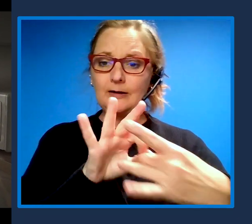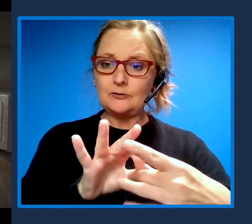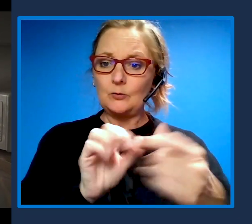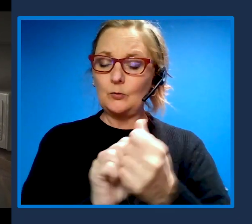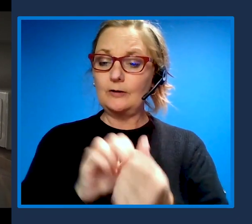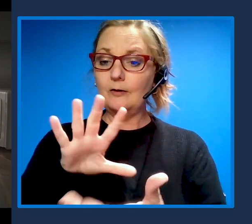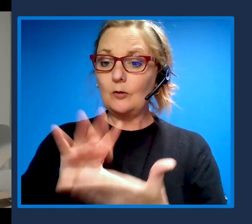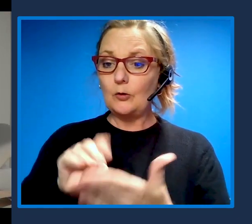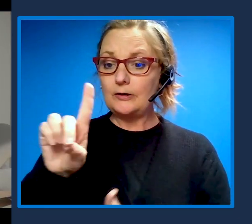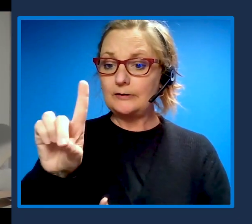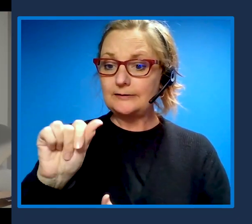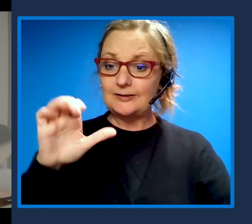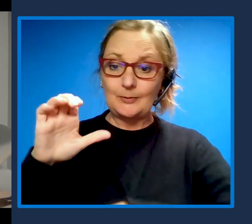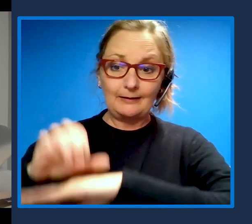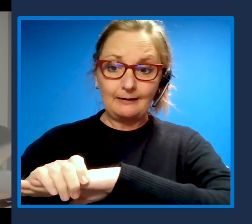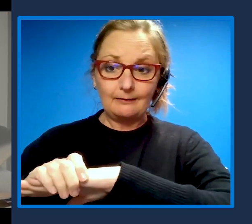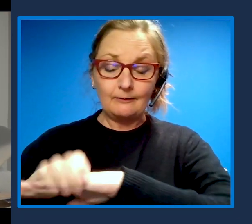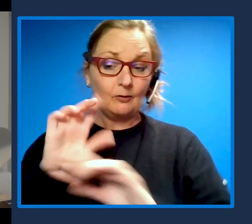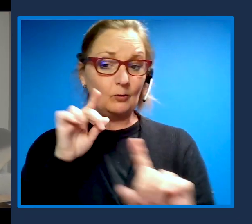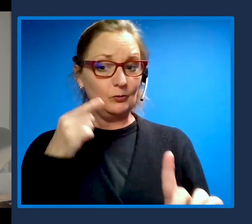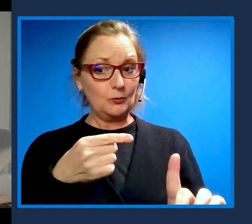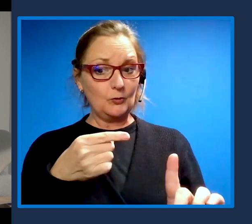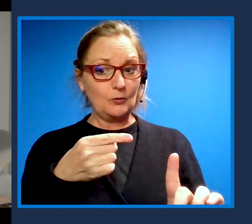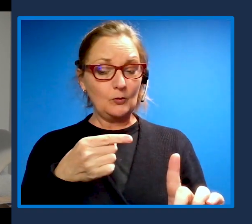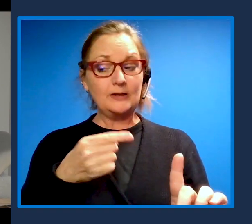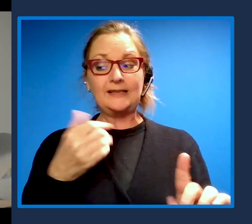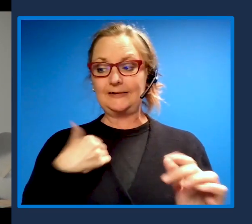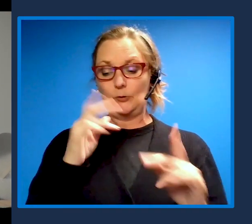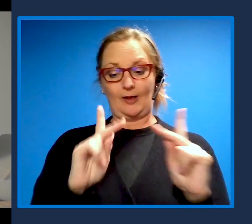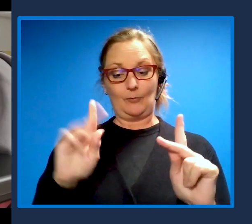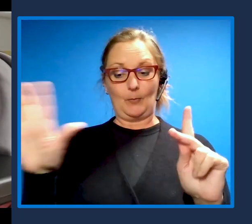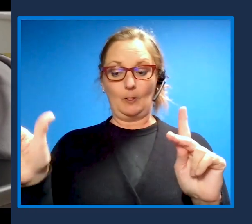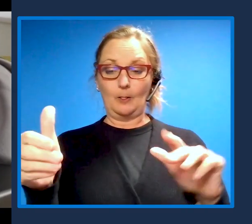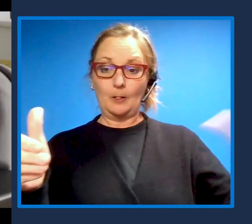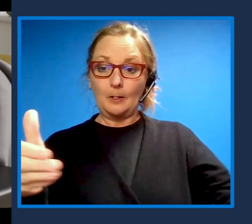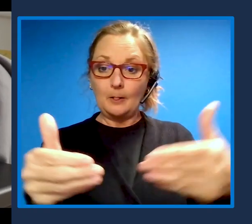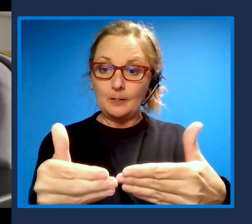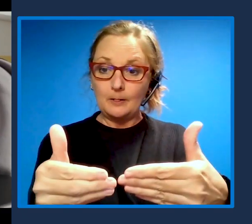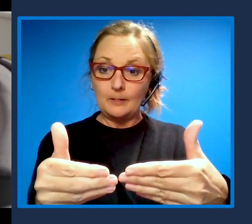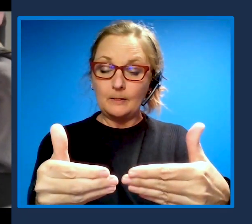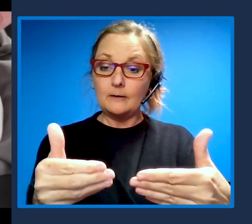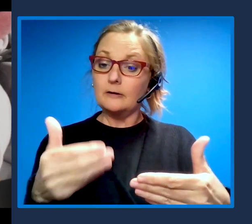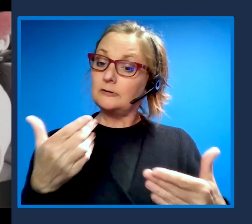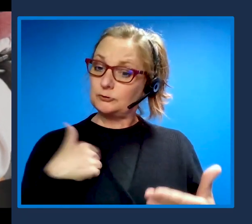Our aim was to really get people connected. We are a step ahead of the curve